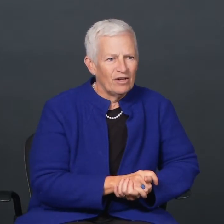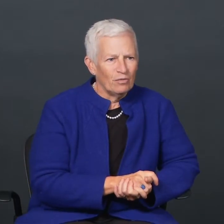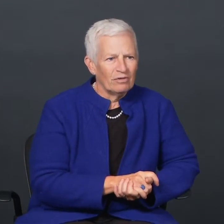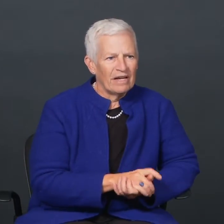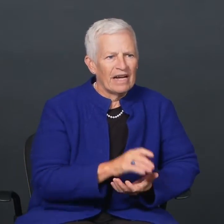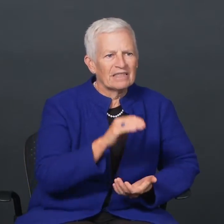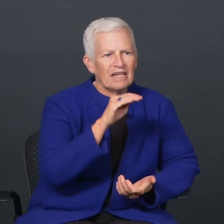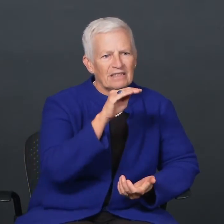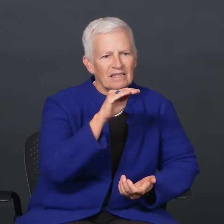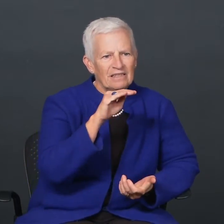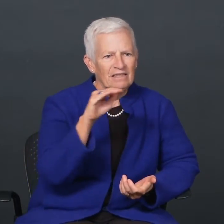they don't.